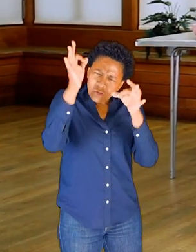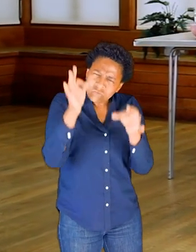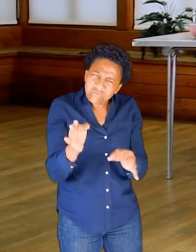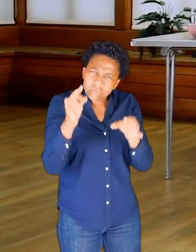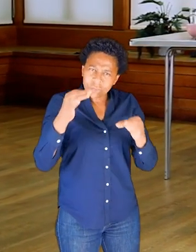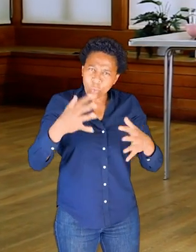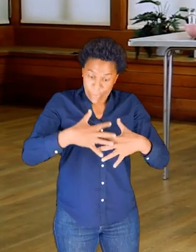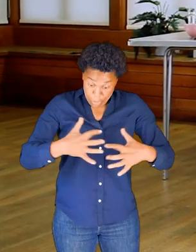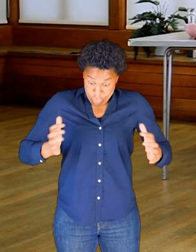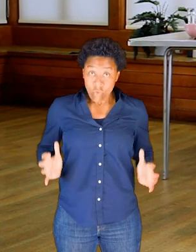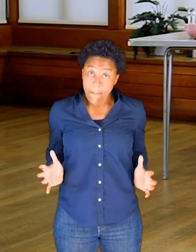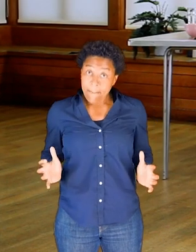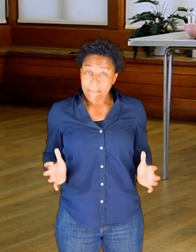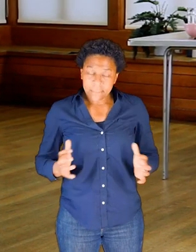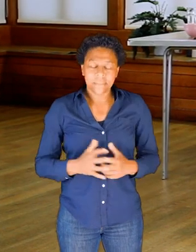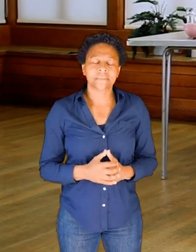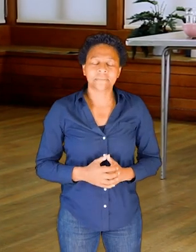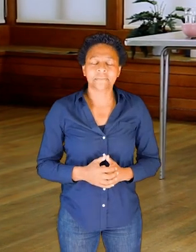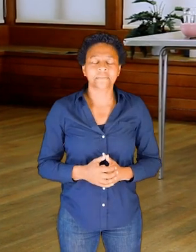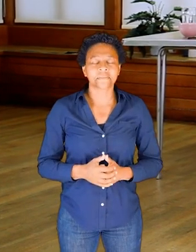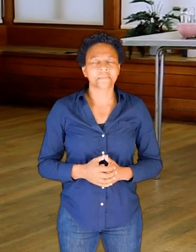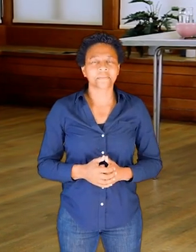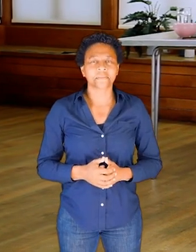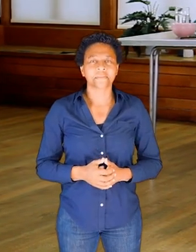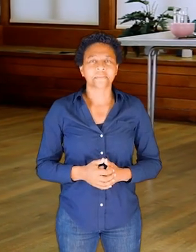my ribs as other parts of my body.